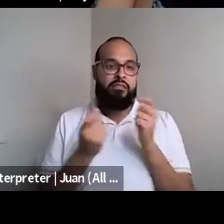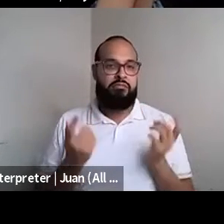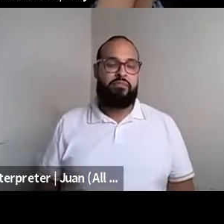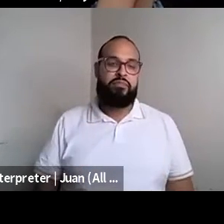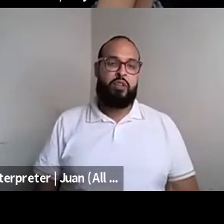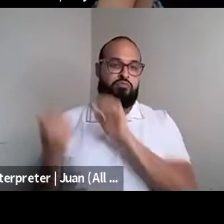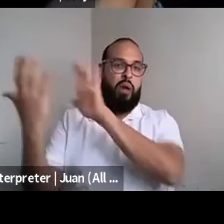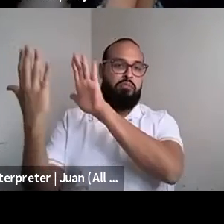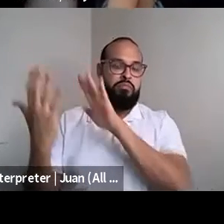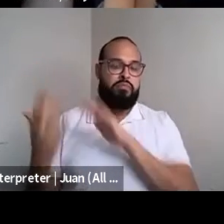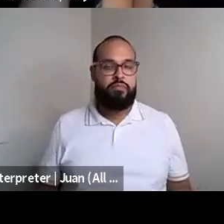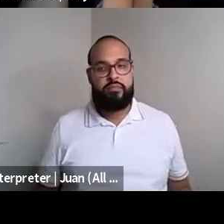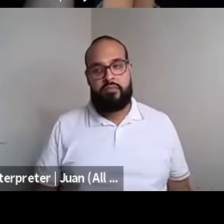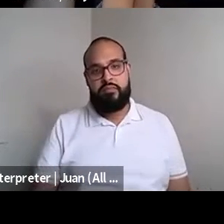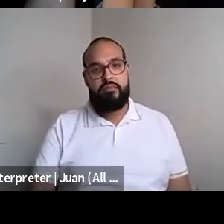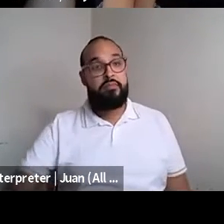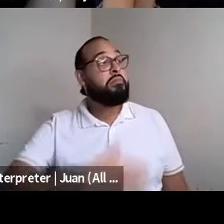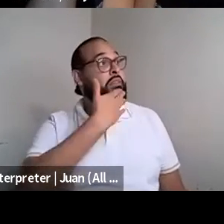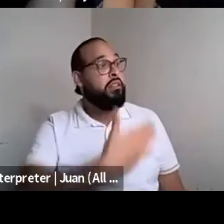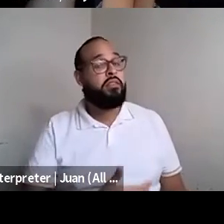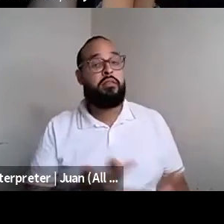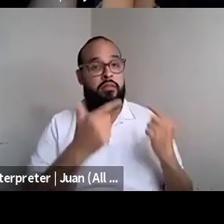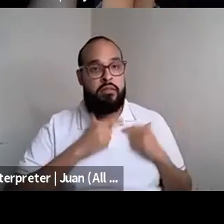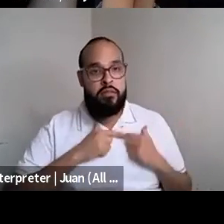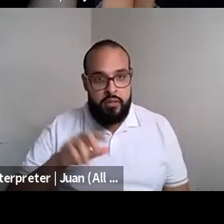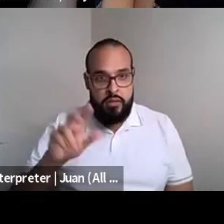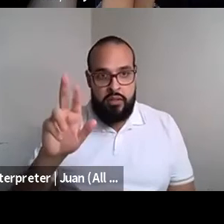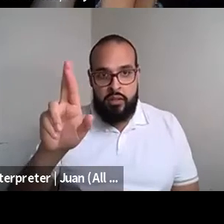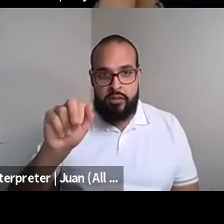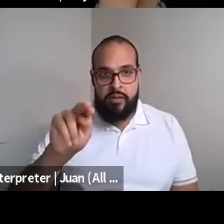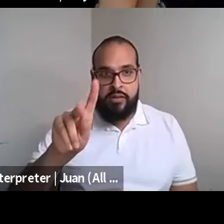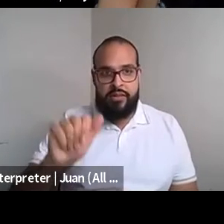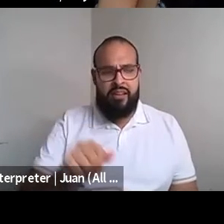Kokumo: Thank you. Nahshon Anderson: I like Randa Jarrar she/they: I love that. I love hear you say that.